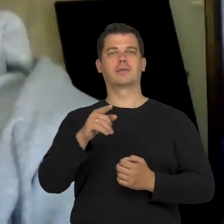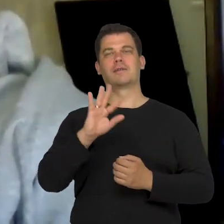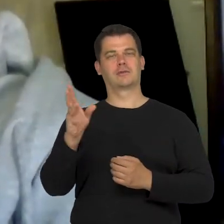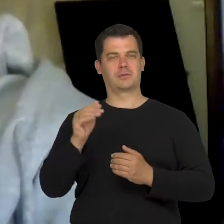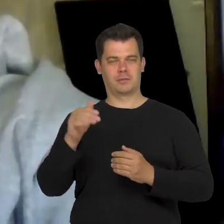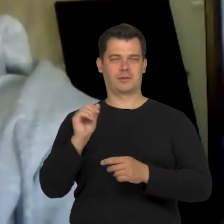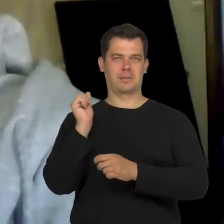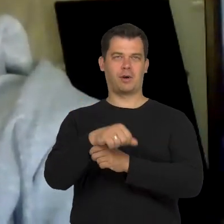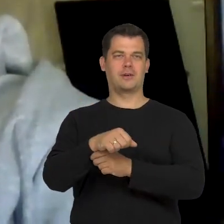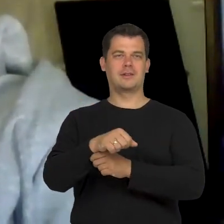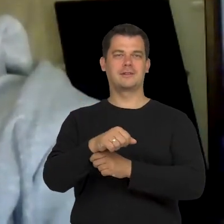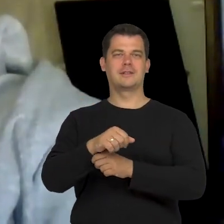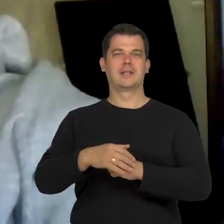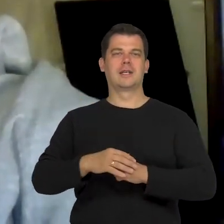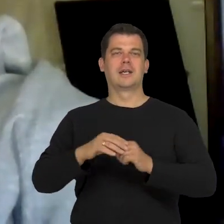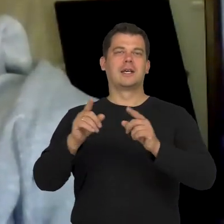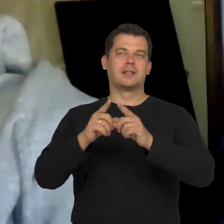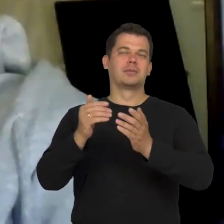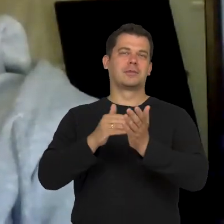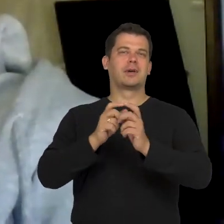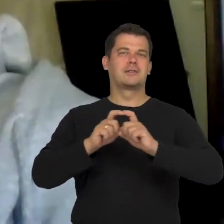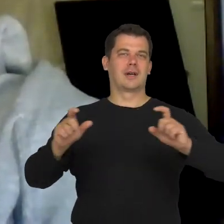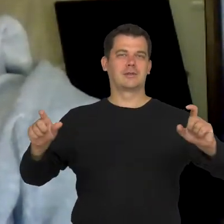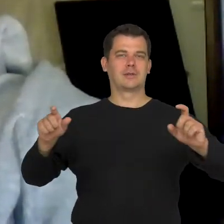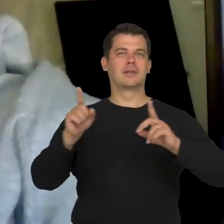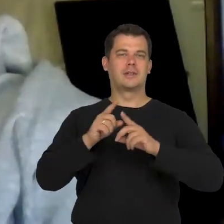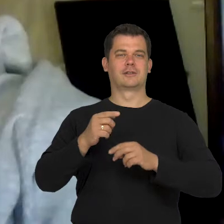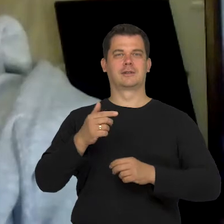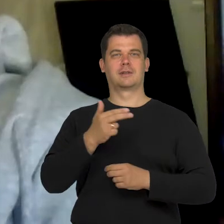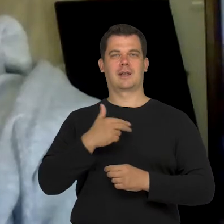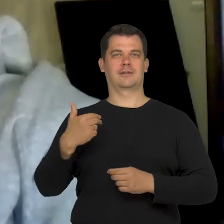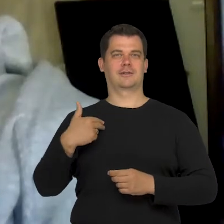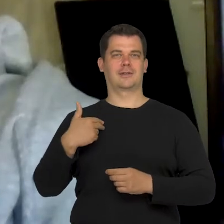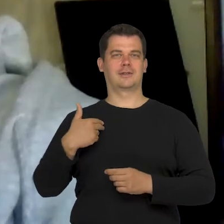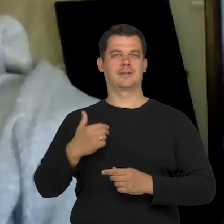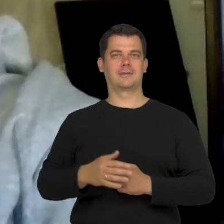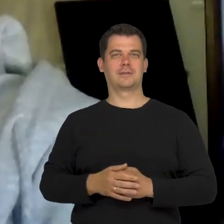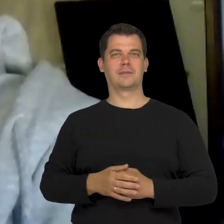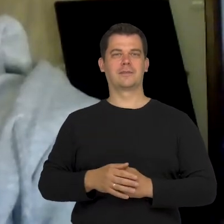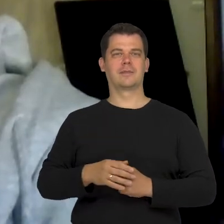And I think that it's a matter of time but also a matter of actions we take.